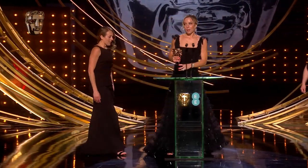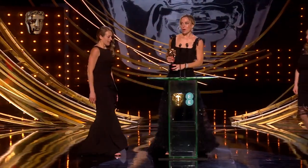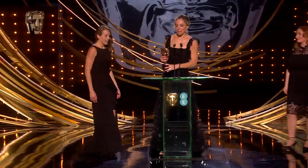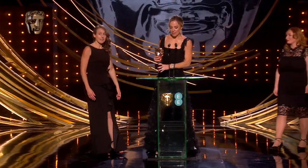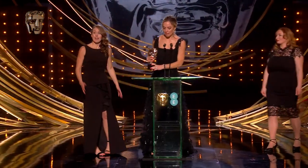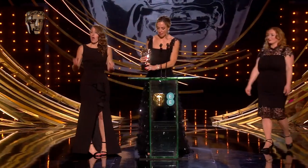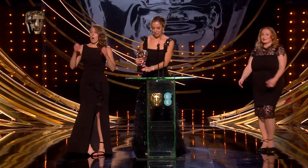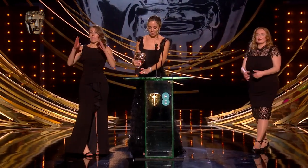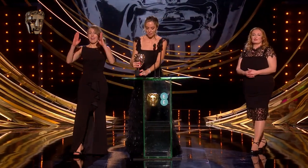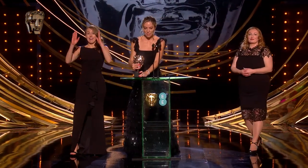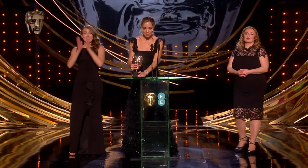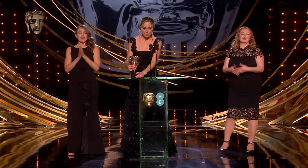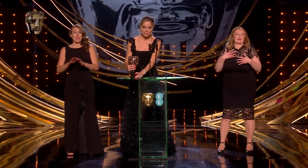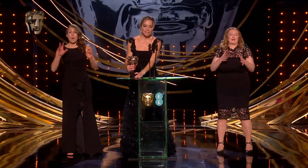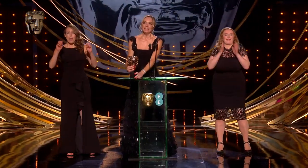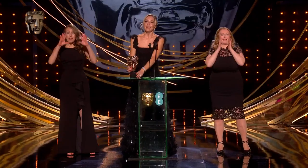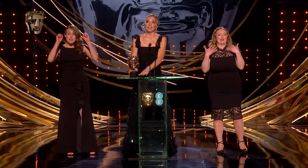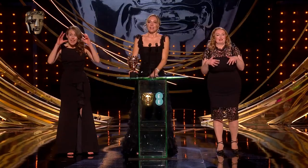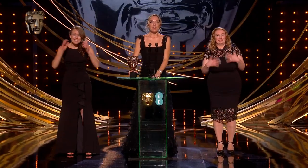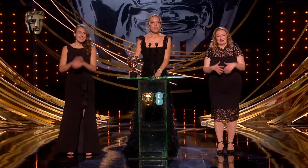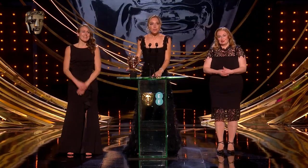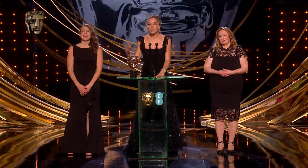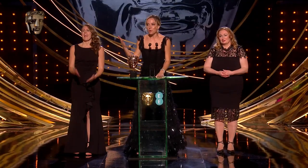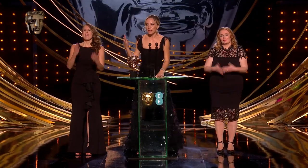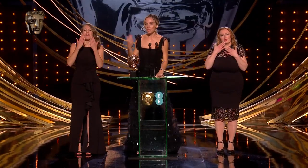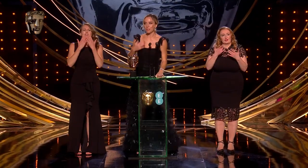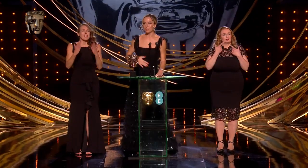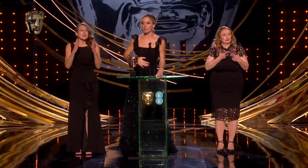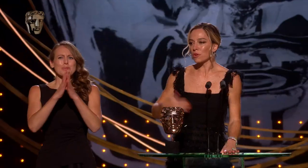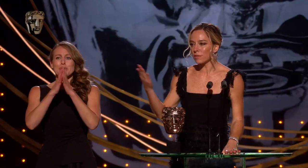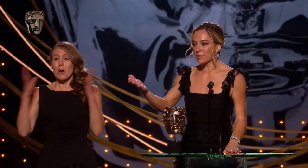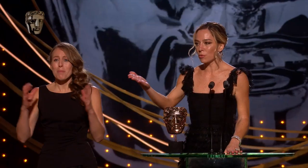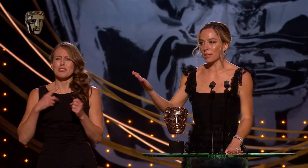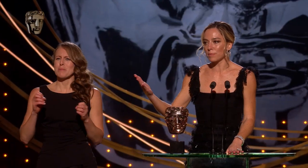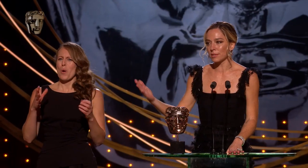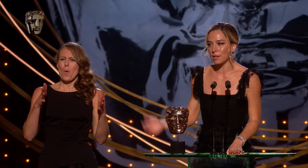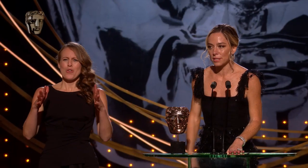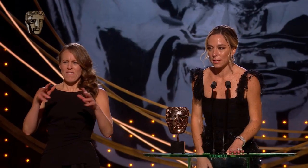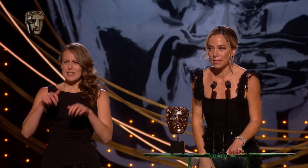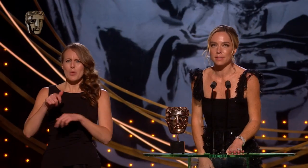Oh my God. That's amazing. Thank you so much. So nervous to walk up those stairs in heels.